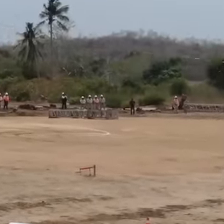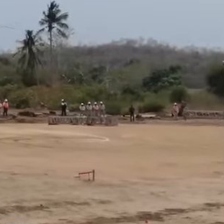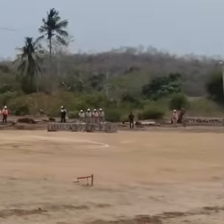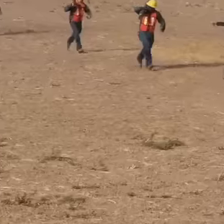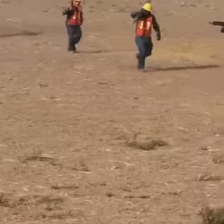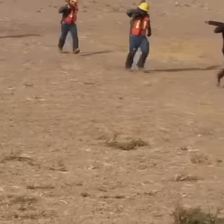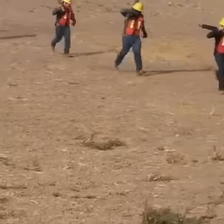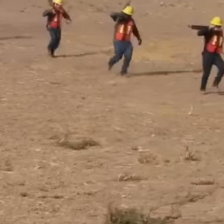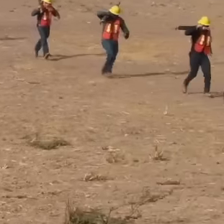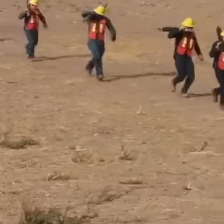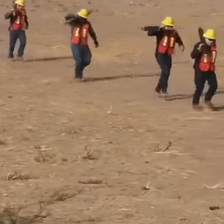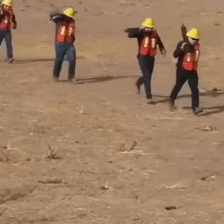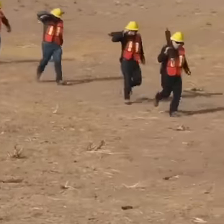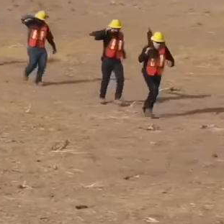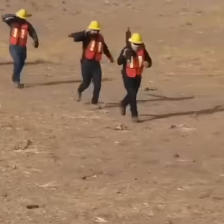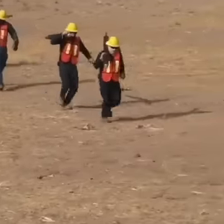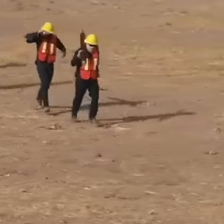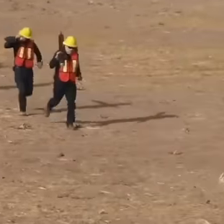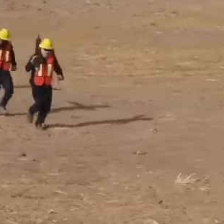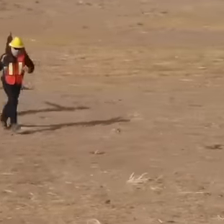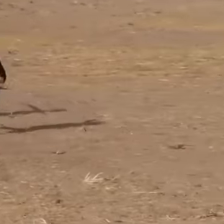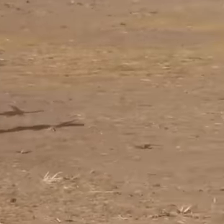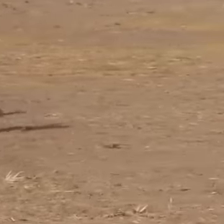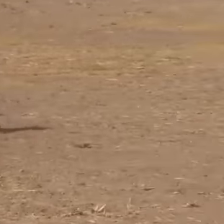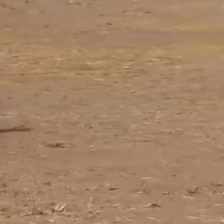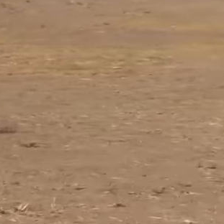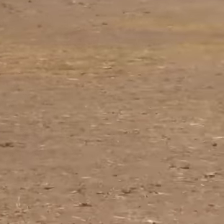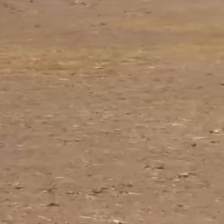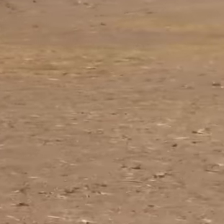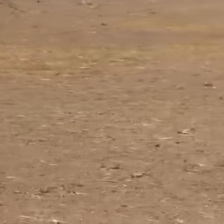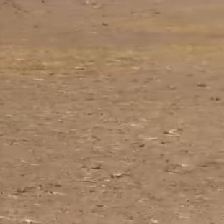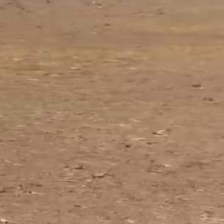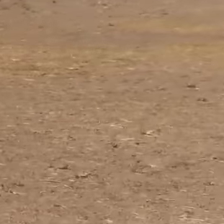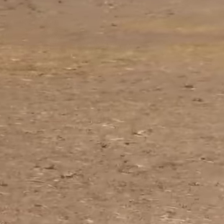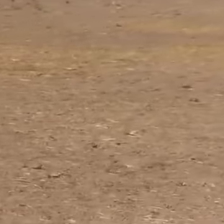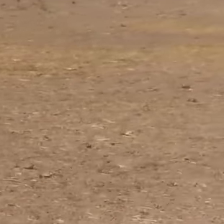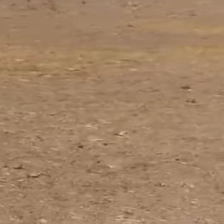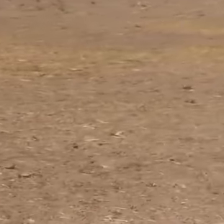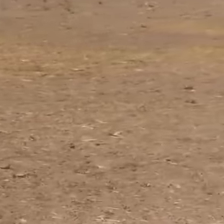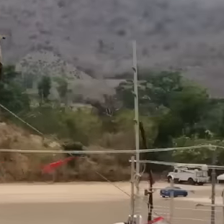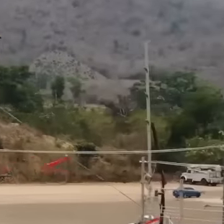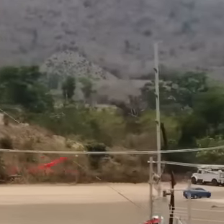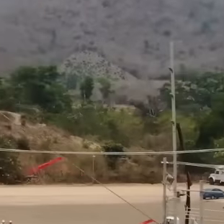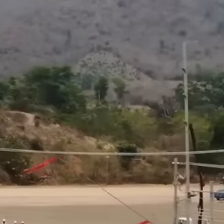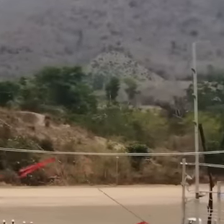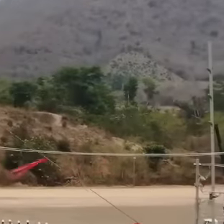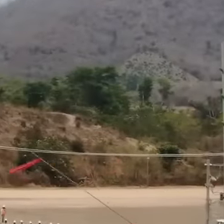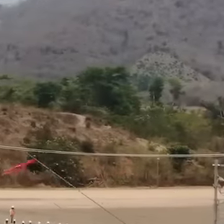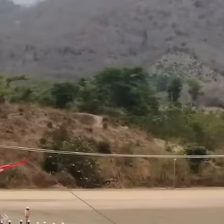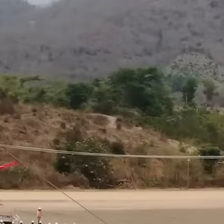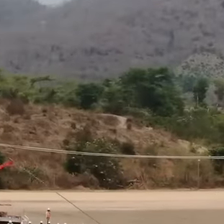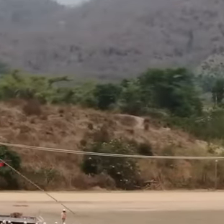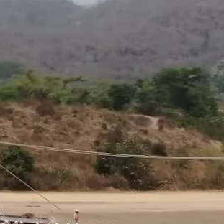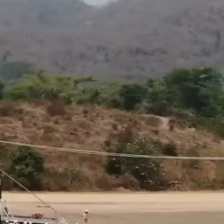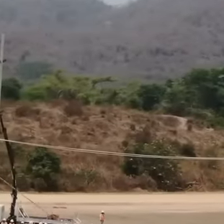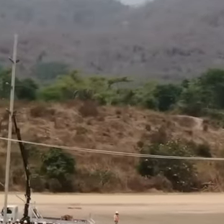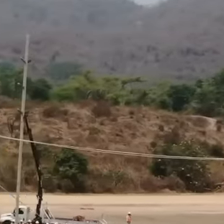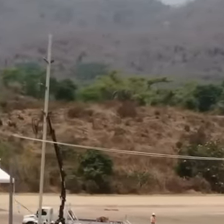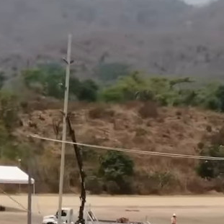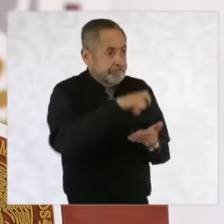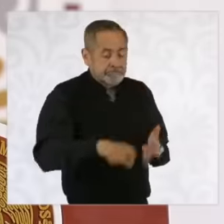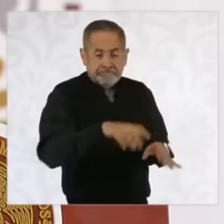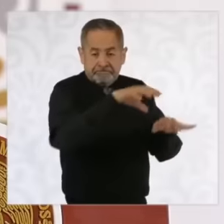electricity generation, this was also proposed by President López Obrador today with the purchase that was made of the